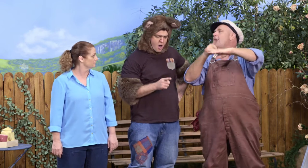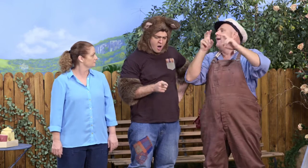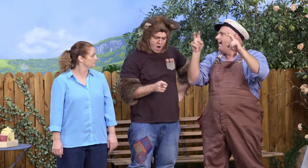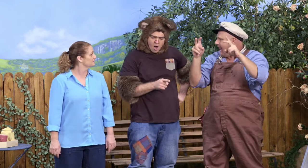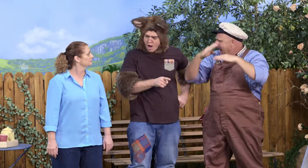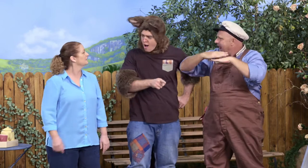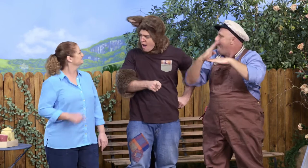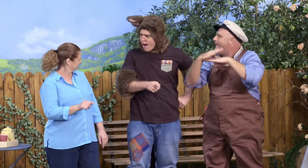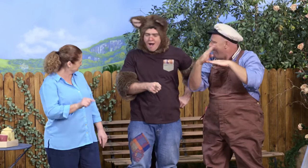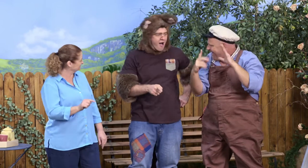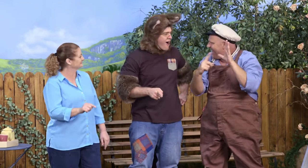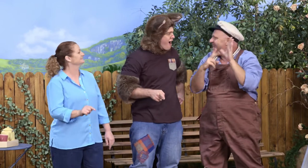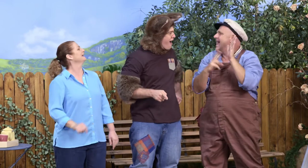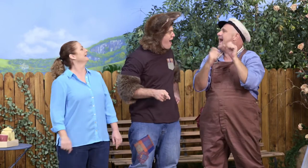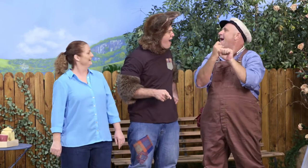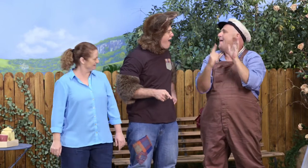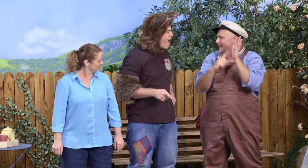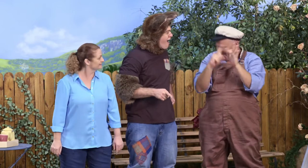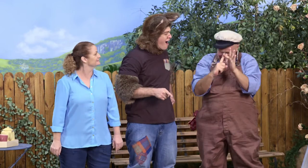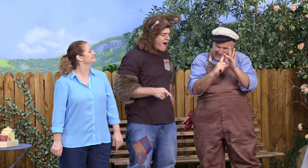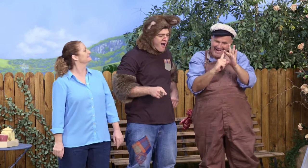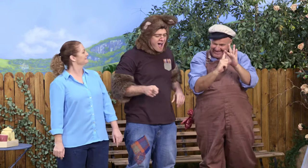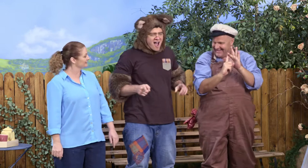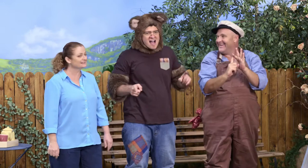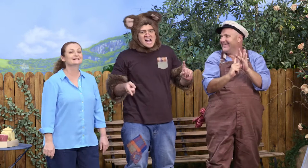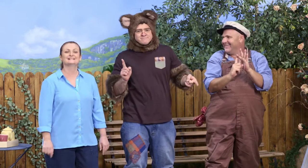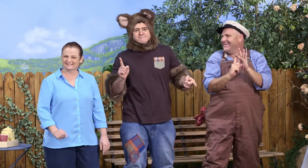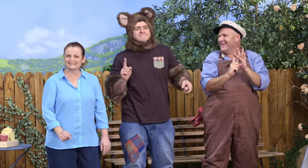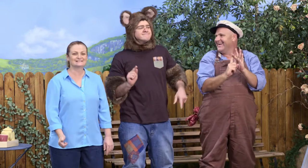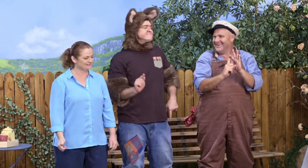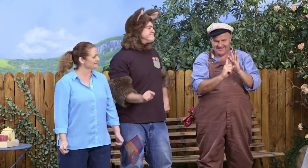Ah! I get it.